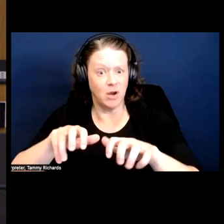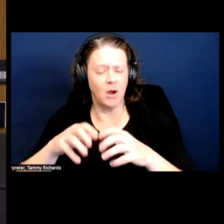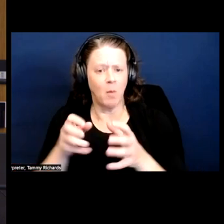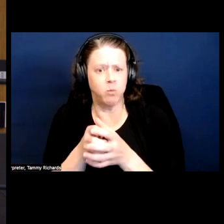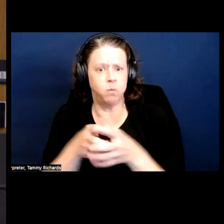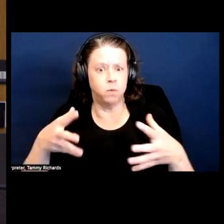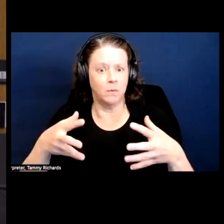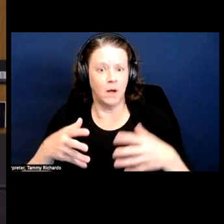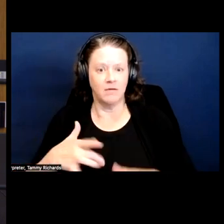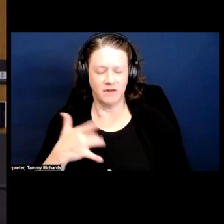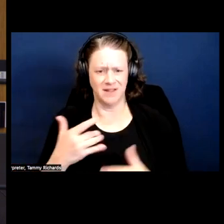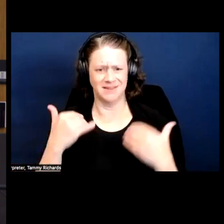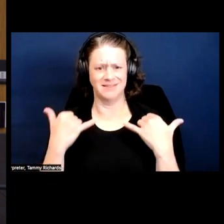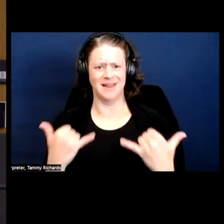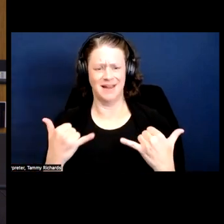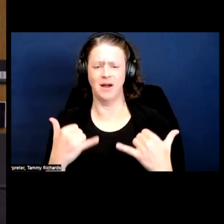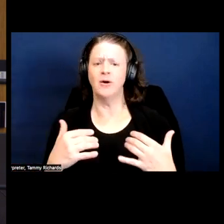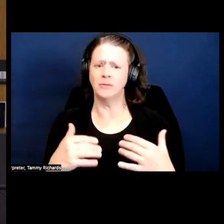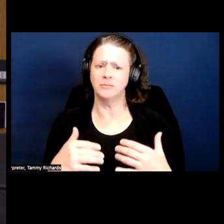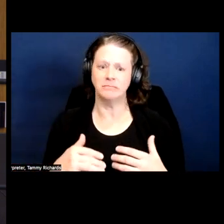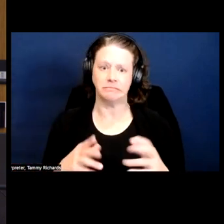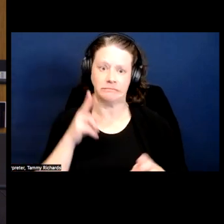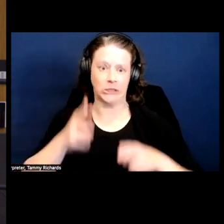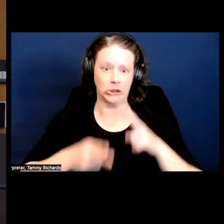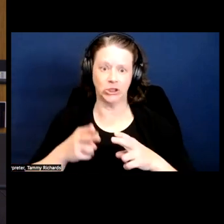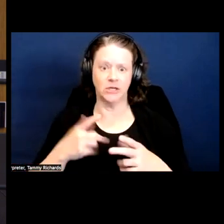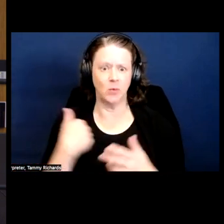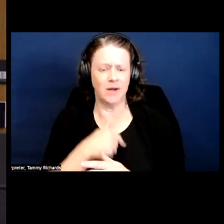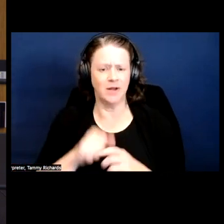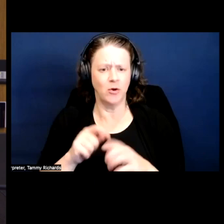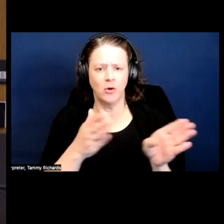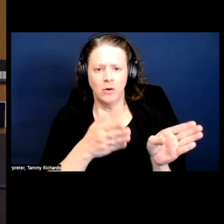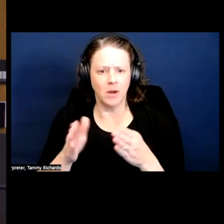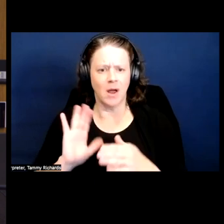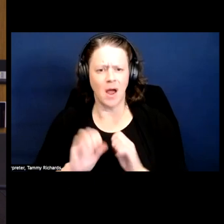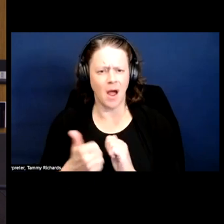it feels urgent to me, that we shift the way we are approaching disability identity and